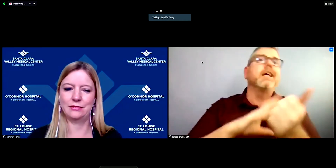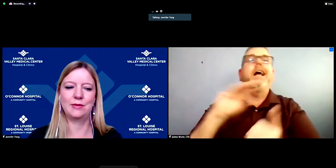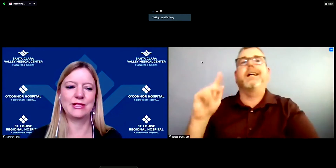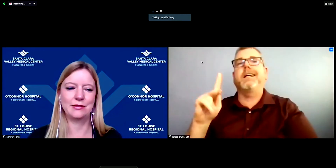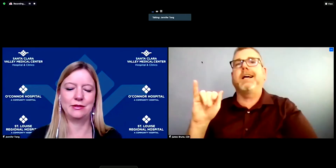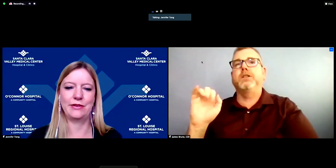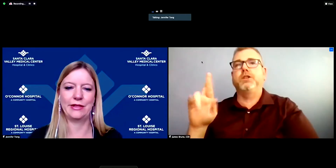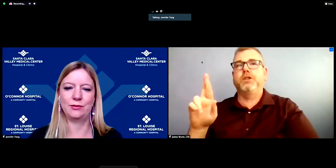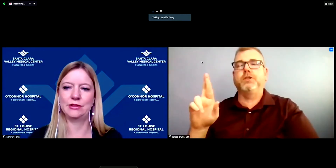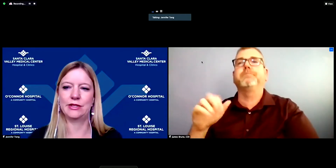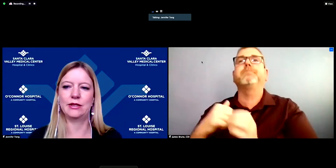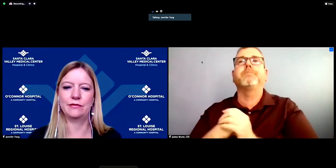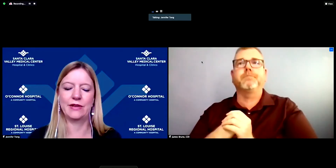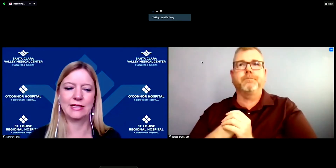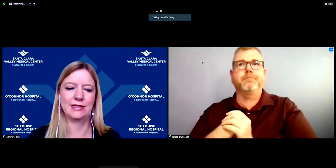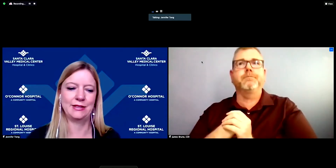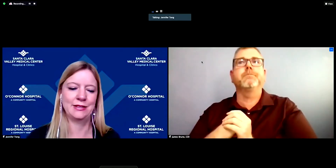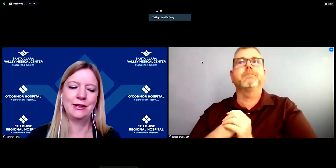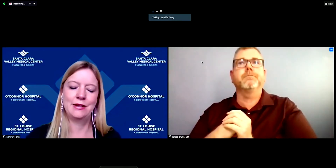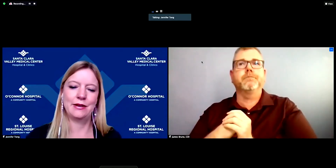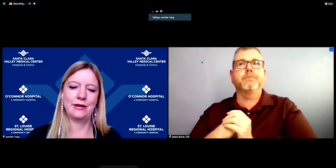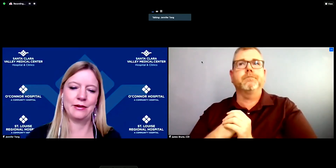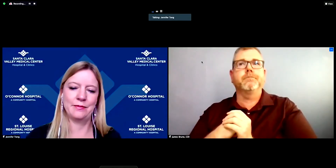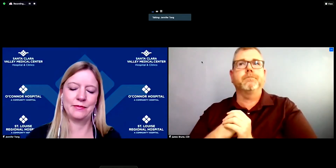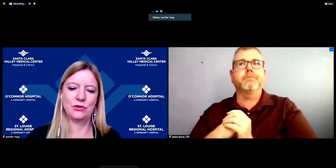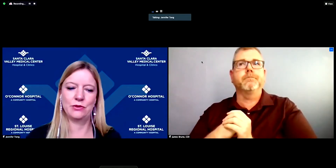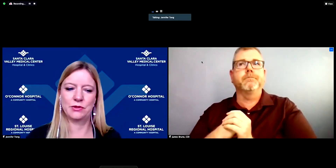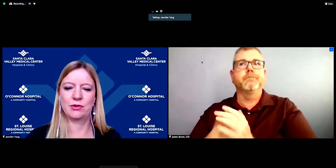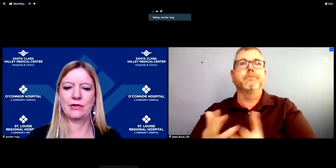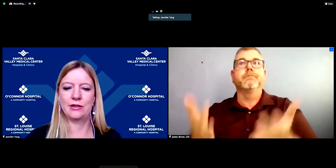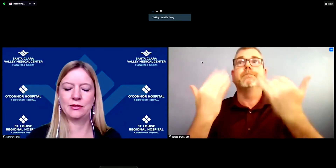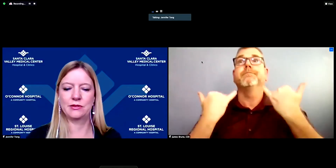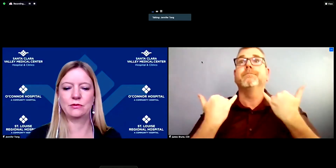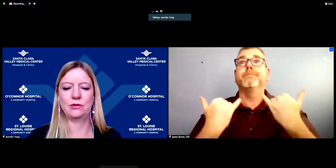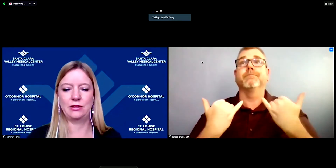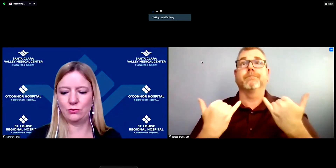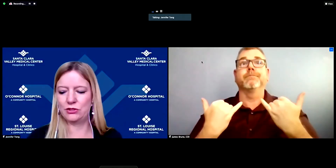limited availability of vaccine to those providers, we do